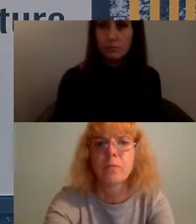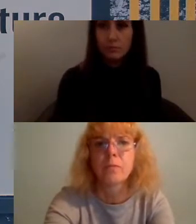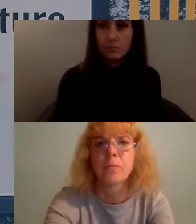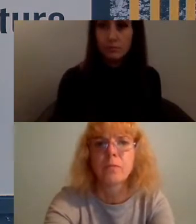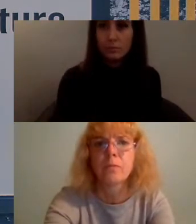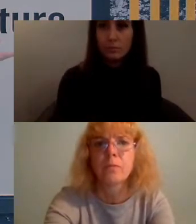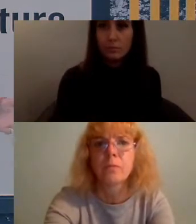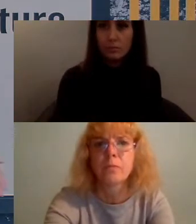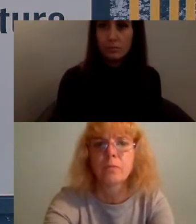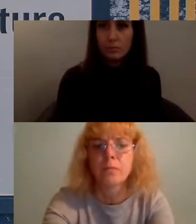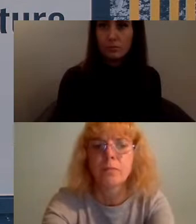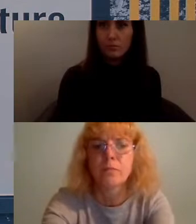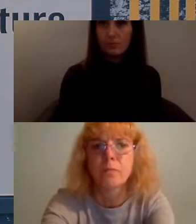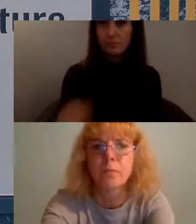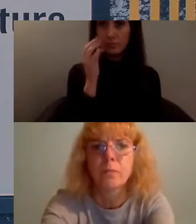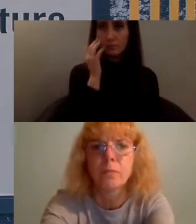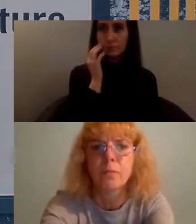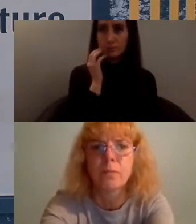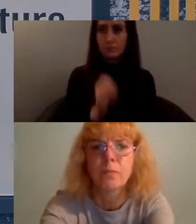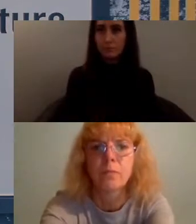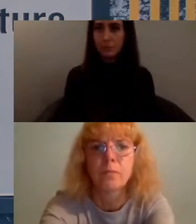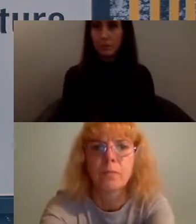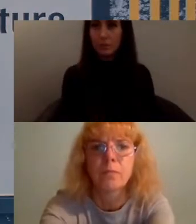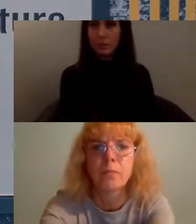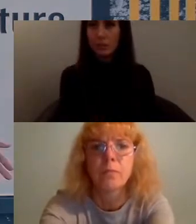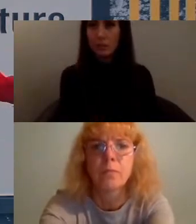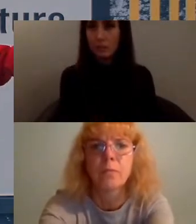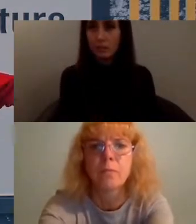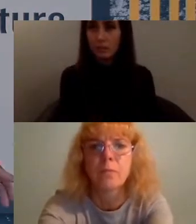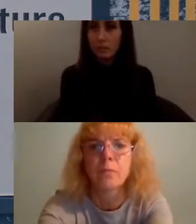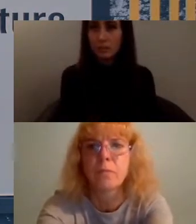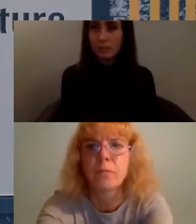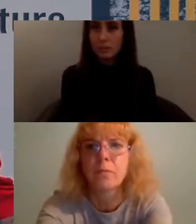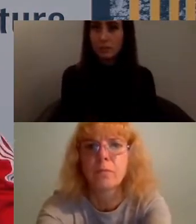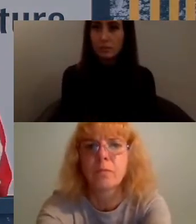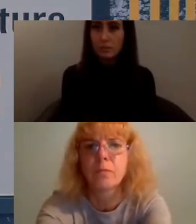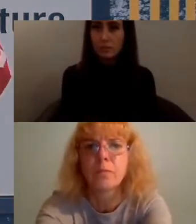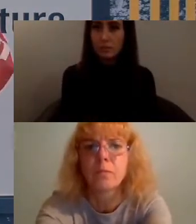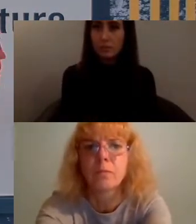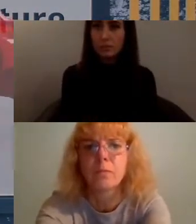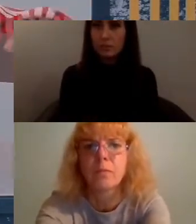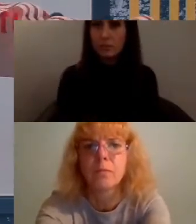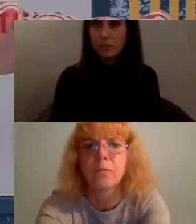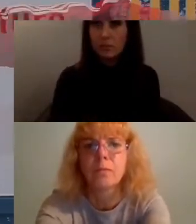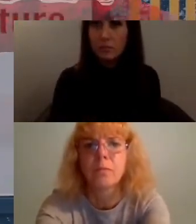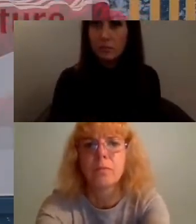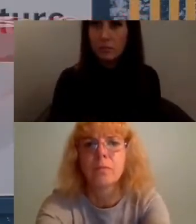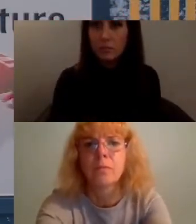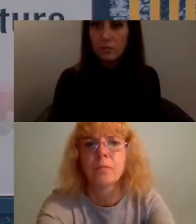from all the way over there how could you understand that to walk outside your door